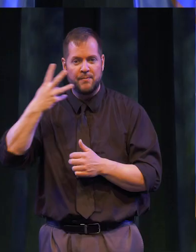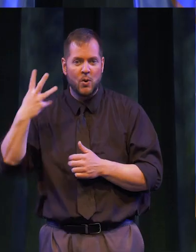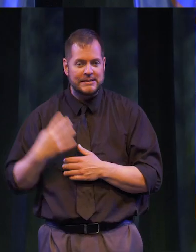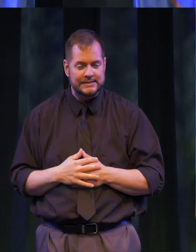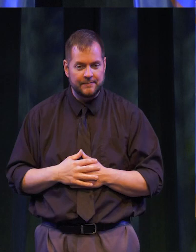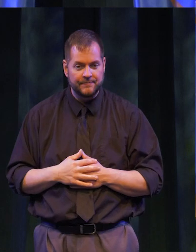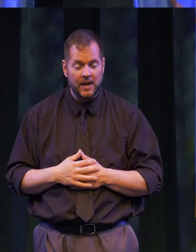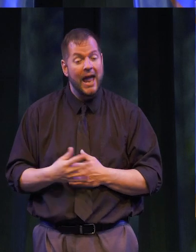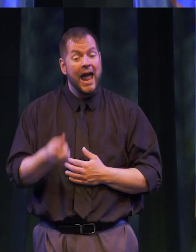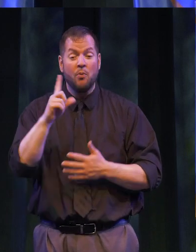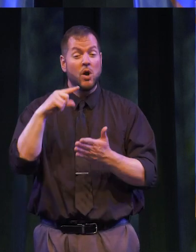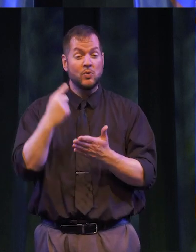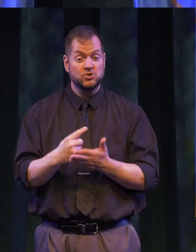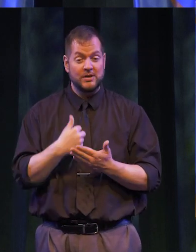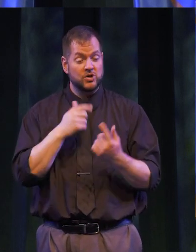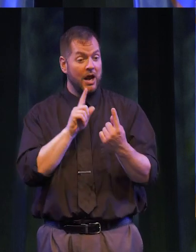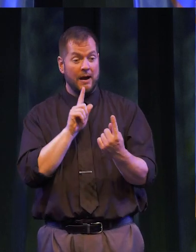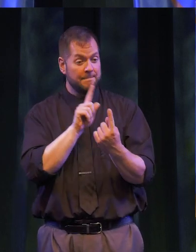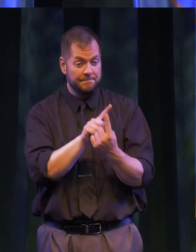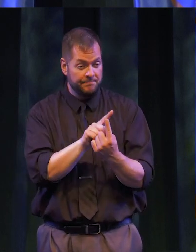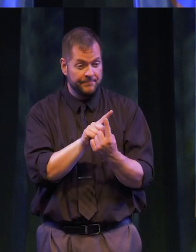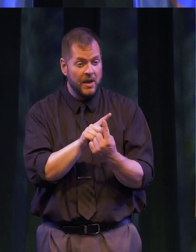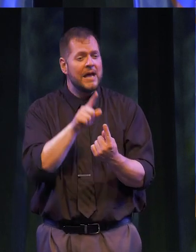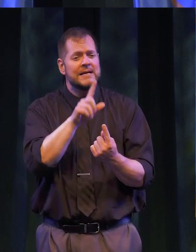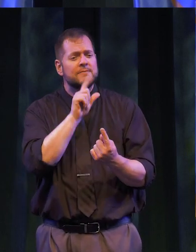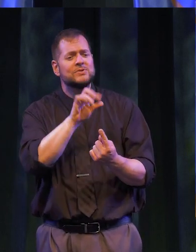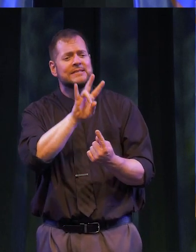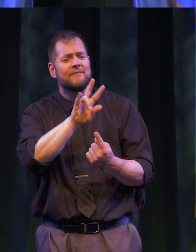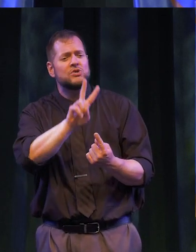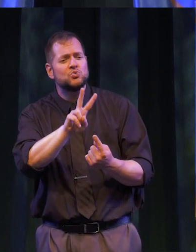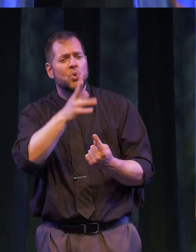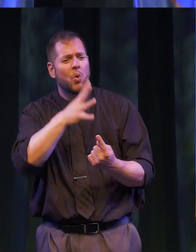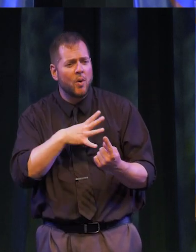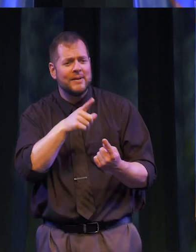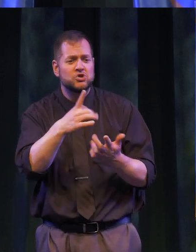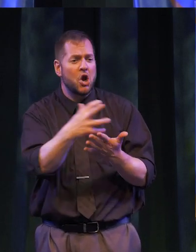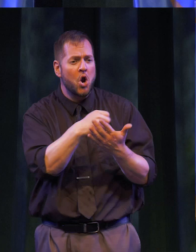At one commencement I even had the privilege of witnessing a 72 year old woman earn her